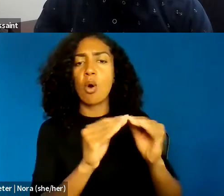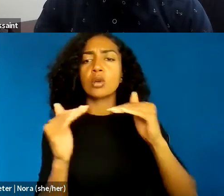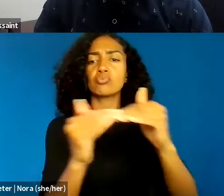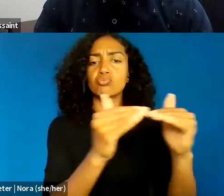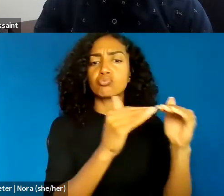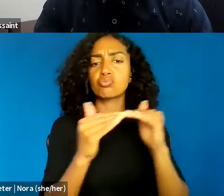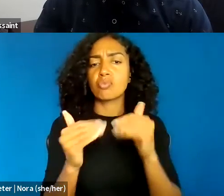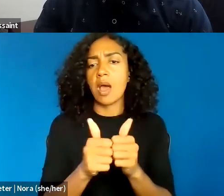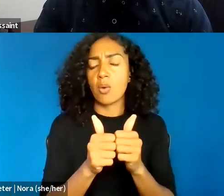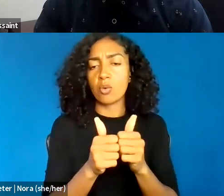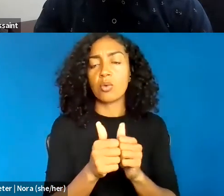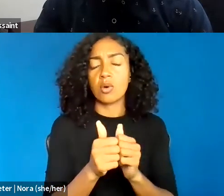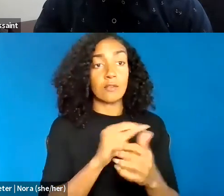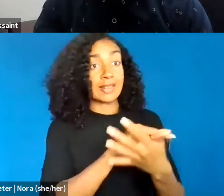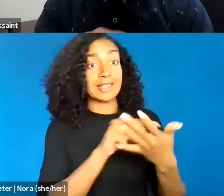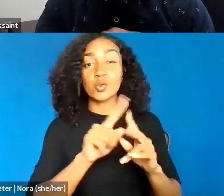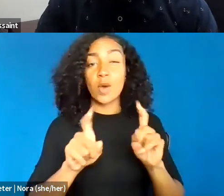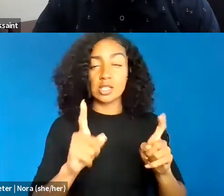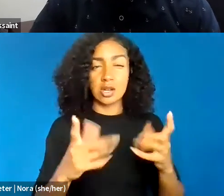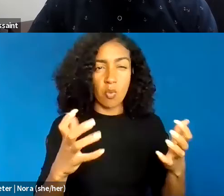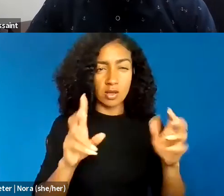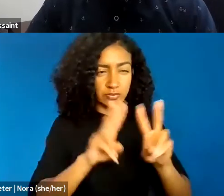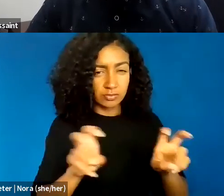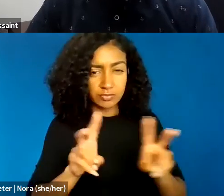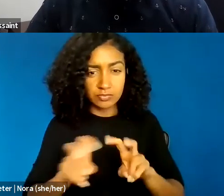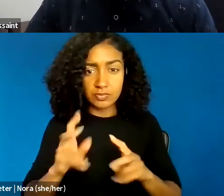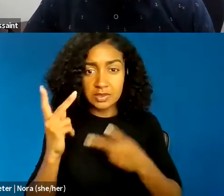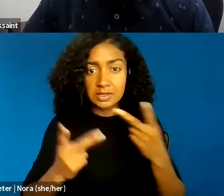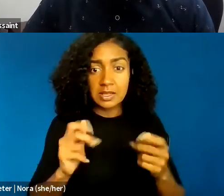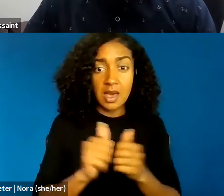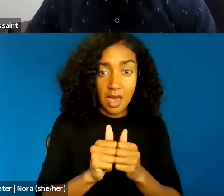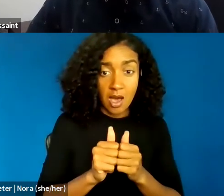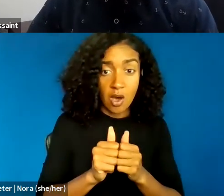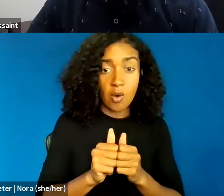I looked to see how artists, cyber theorists, and speculative scholars of color,